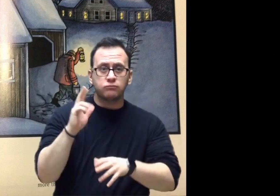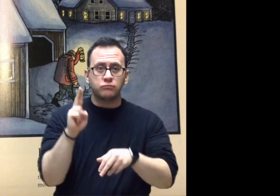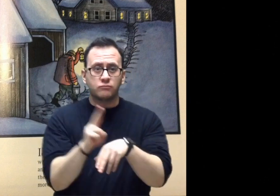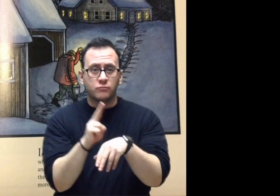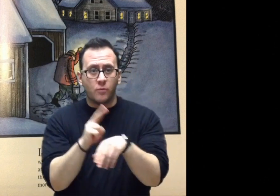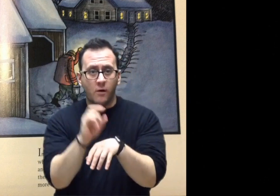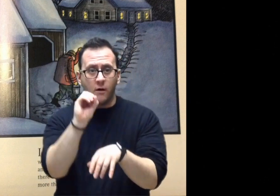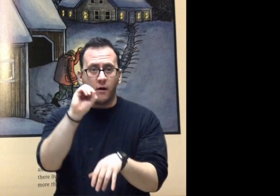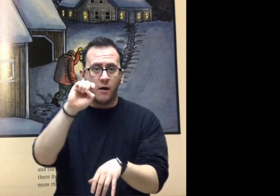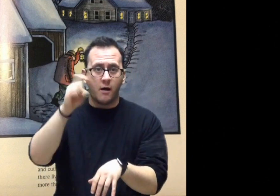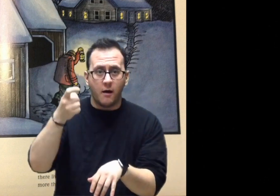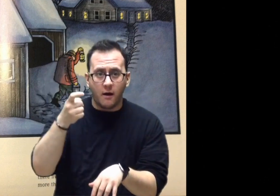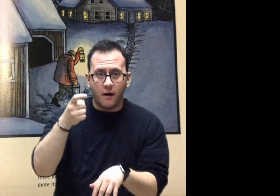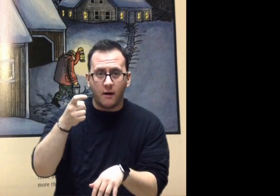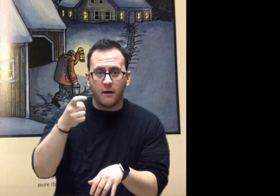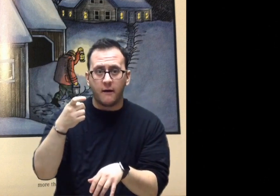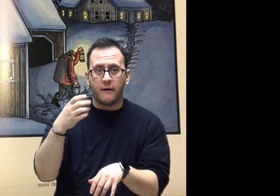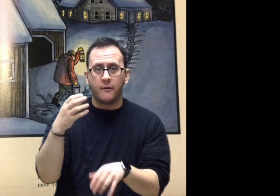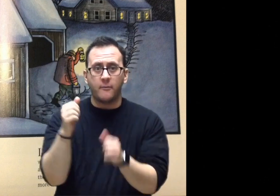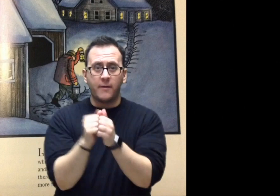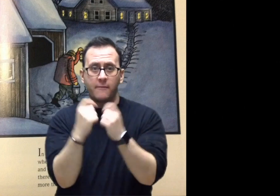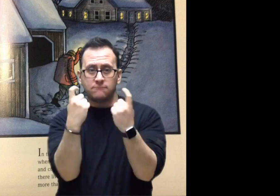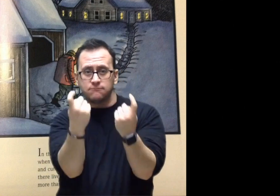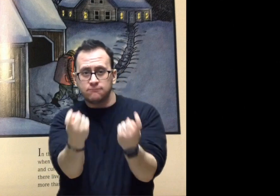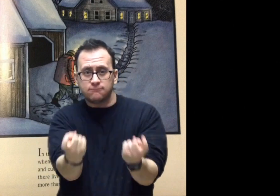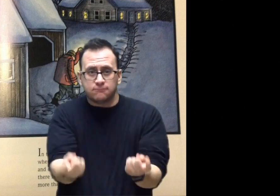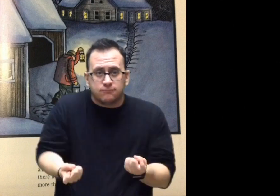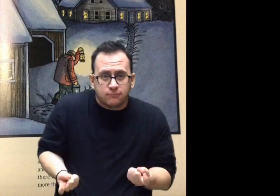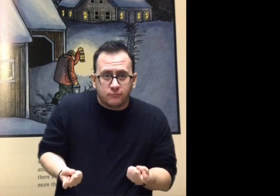there lived a boy who loved snow more than anything else in the world.